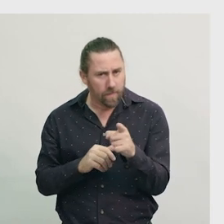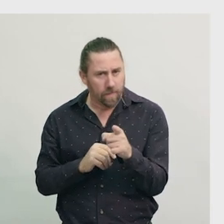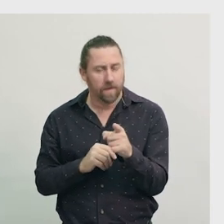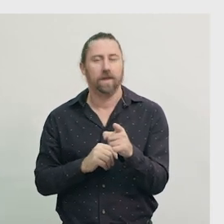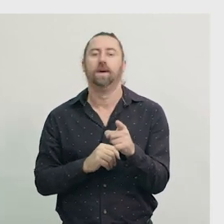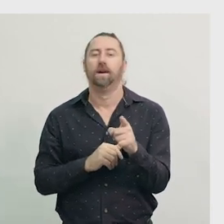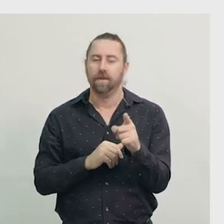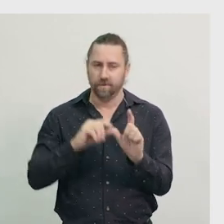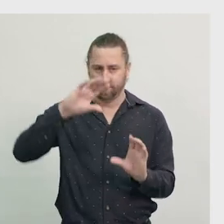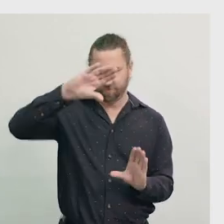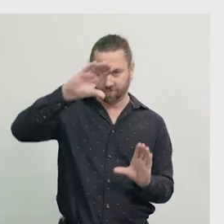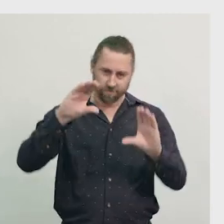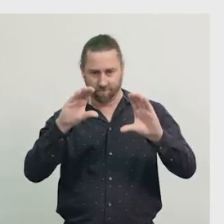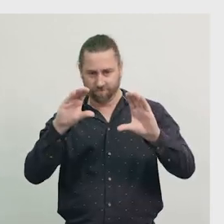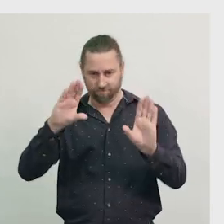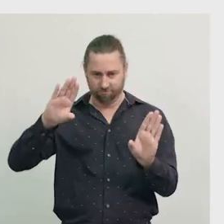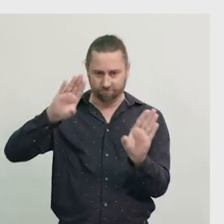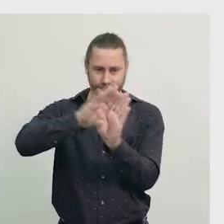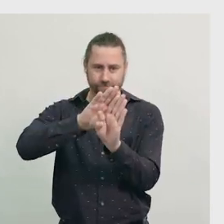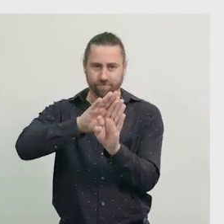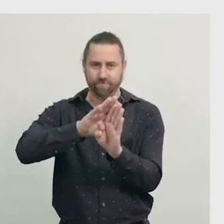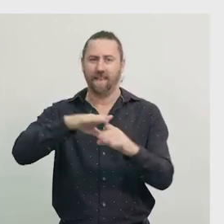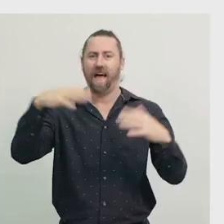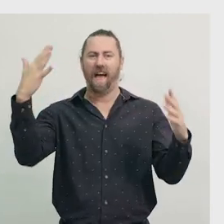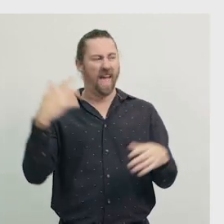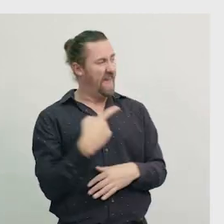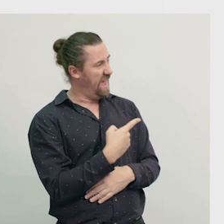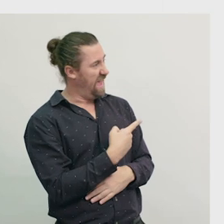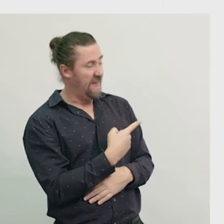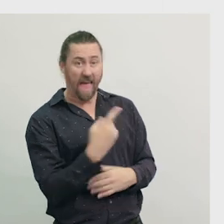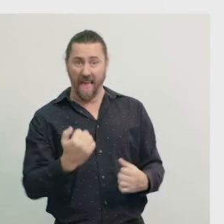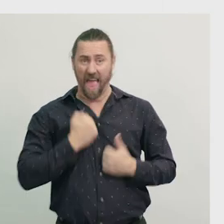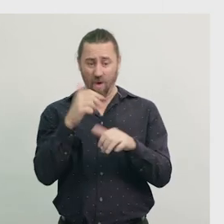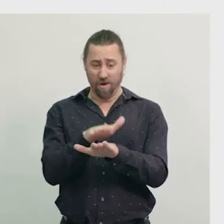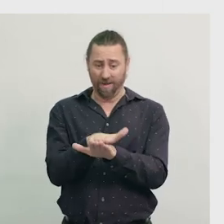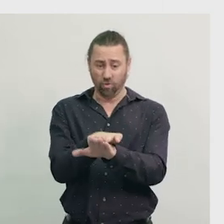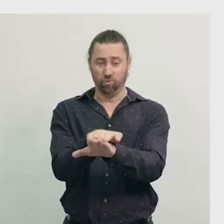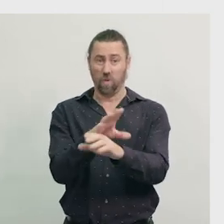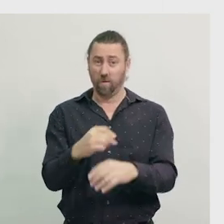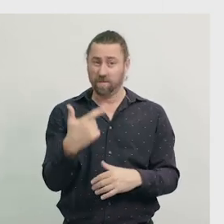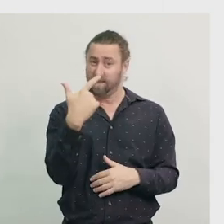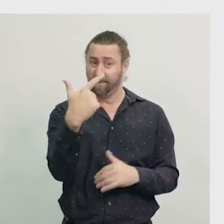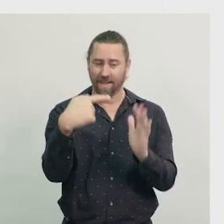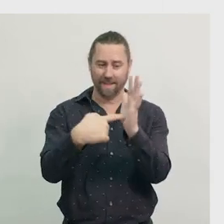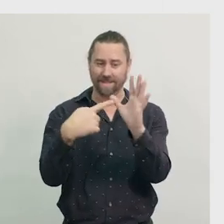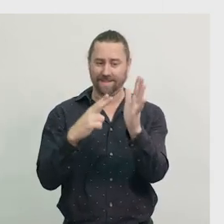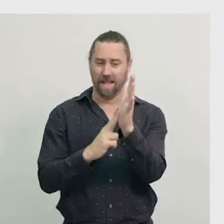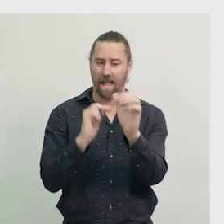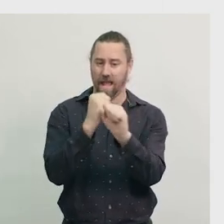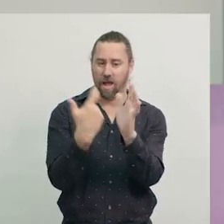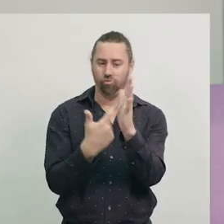We join the two triangles to make the square, and we're finished. We've made a turtle picture from seven tangram pieces.